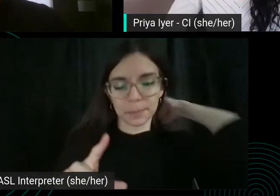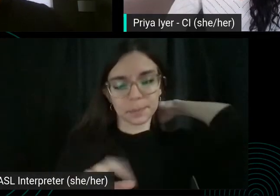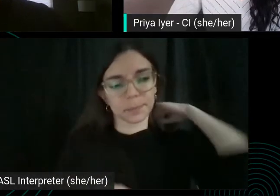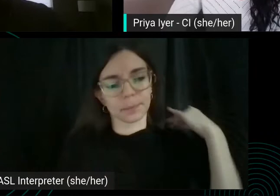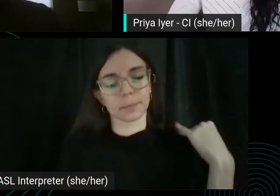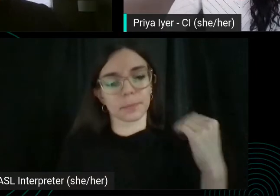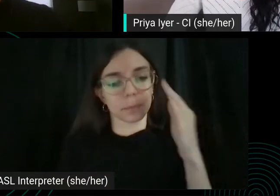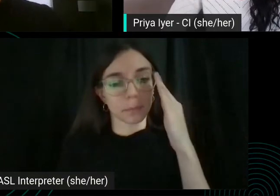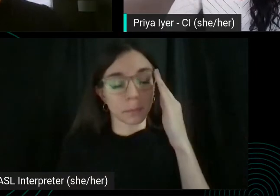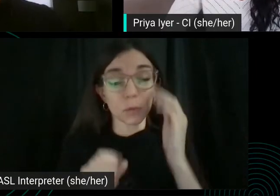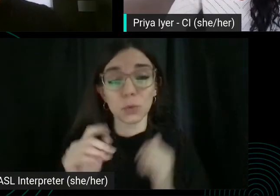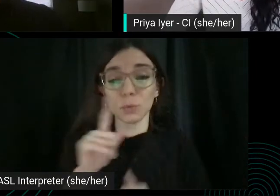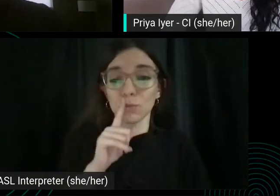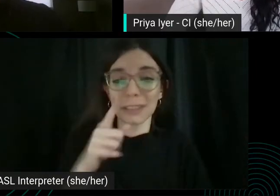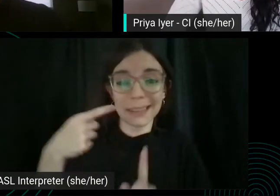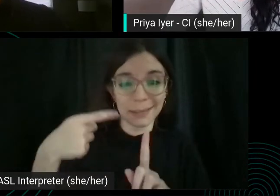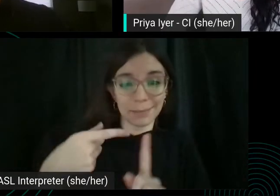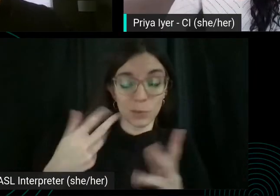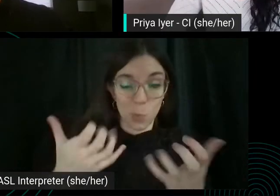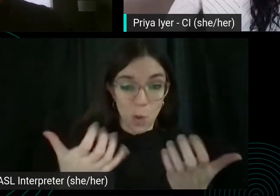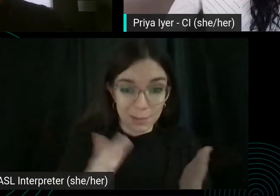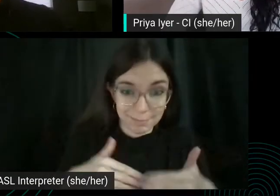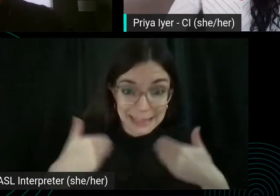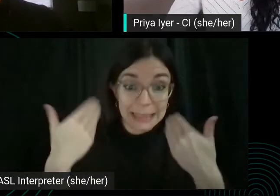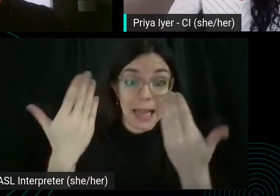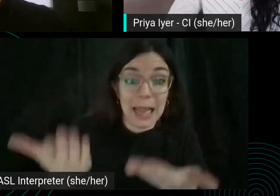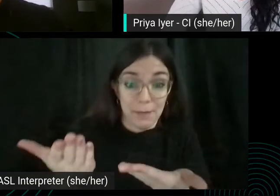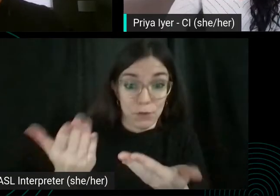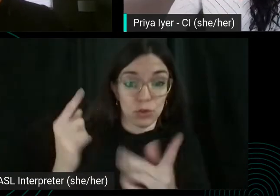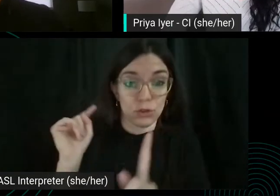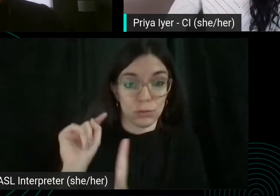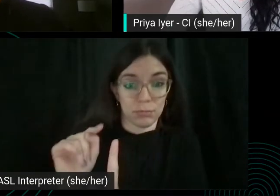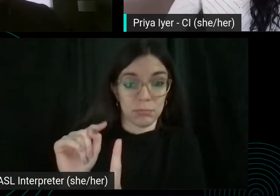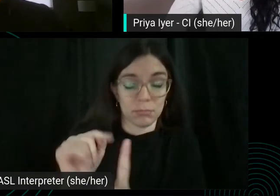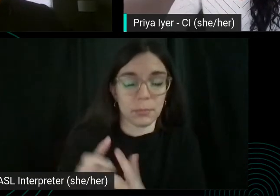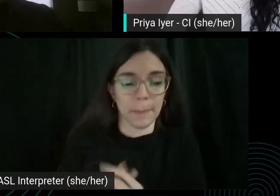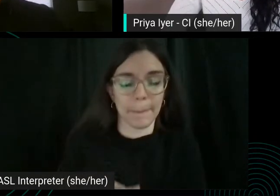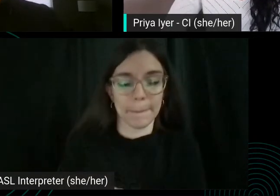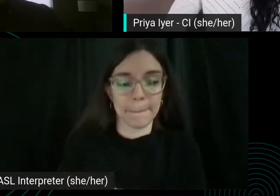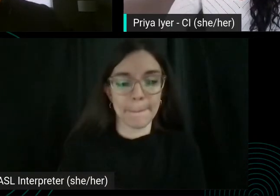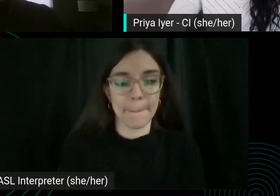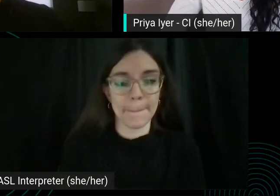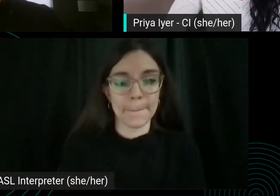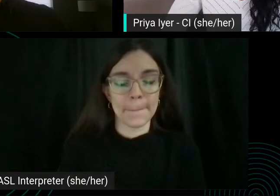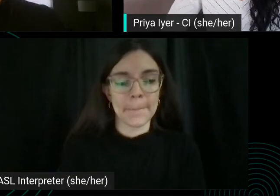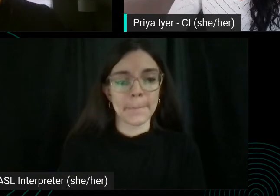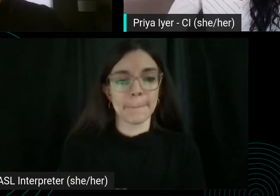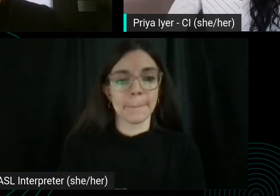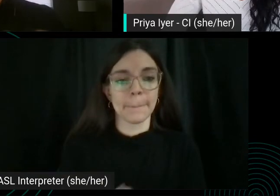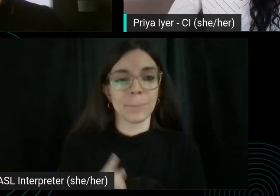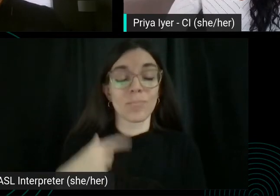So you really just want to deliver, you know, you have I guess I played it a little Coy.